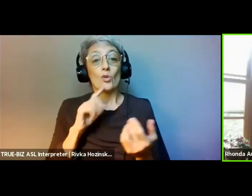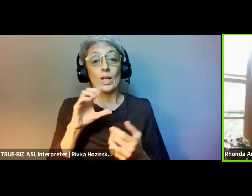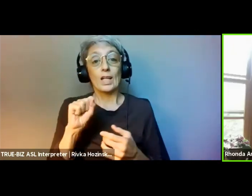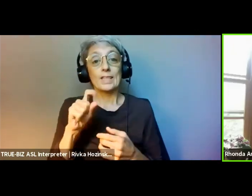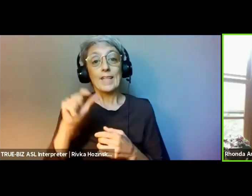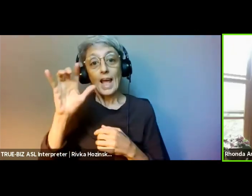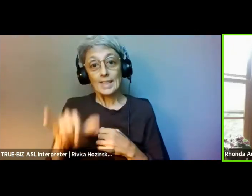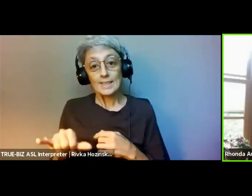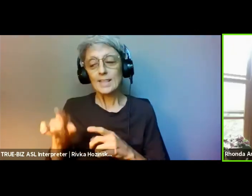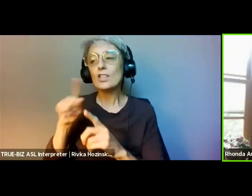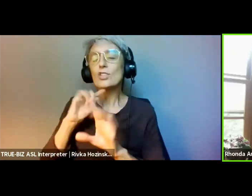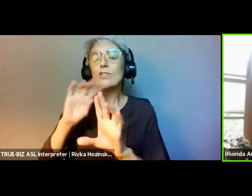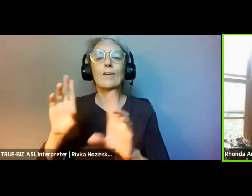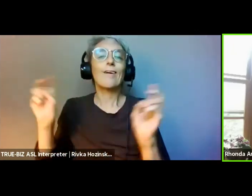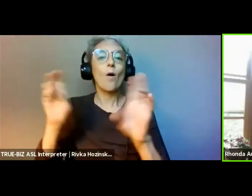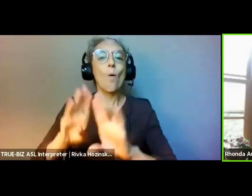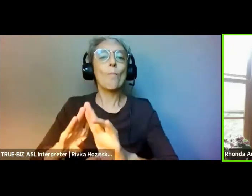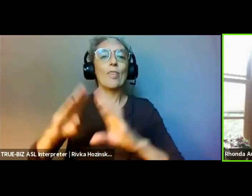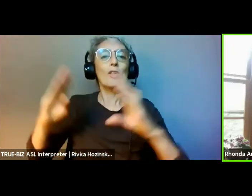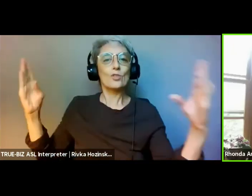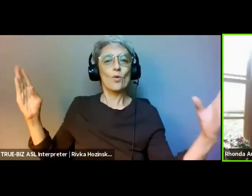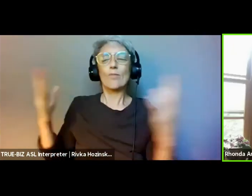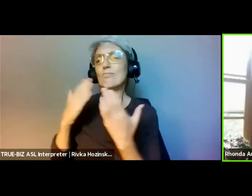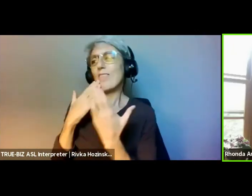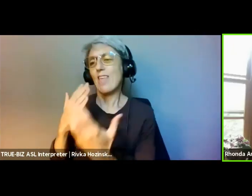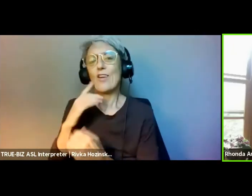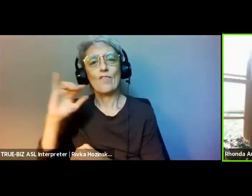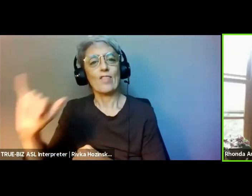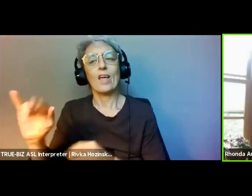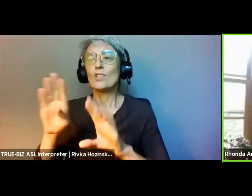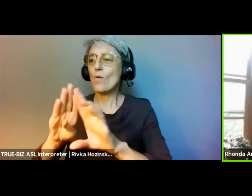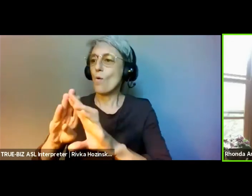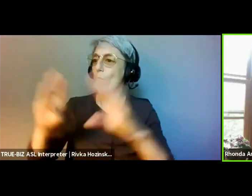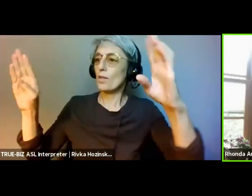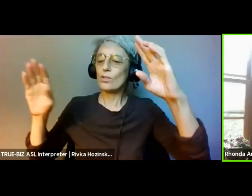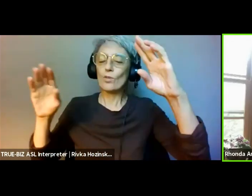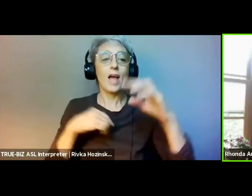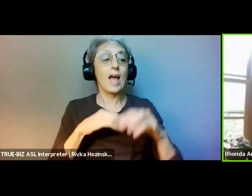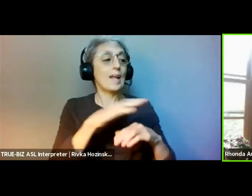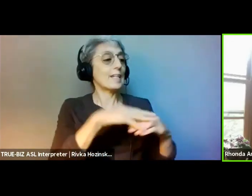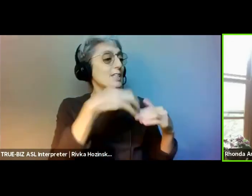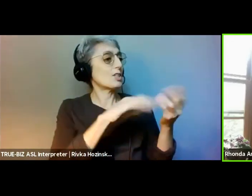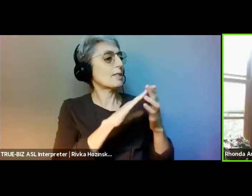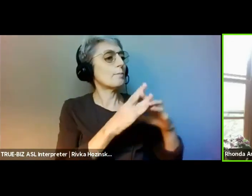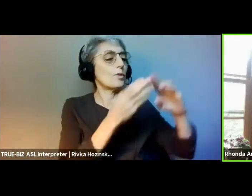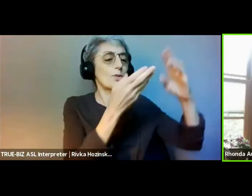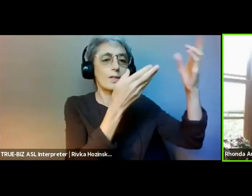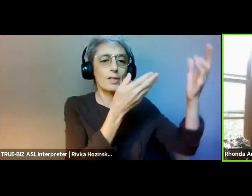and Movement Generation. On the left is a representation of our current economy